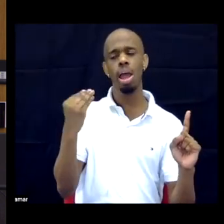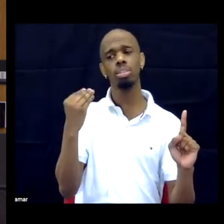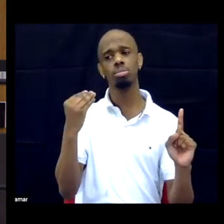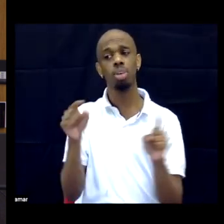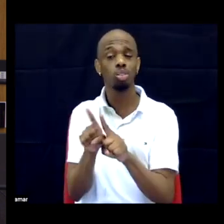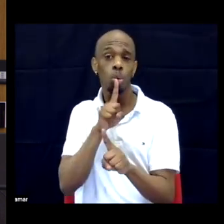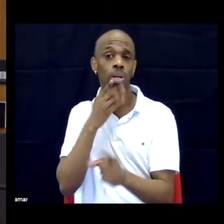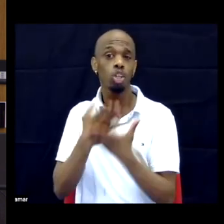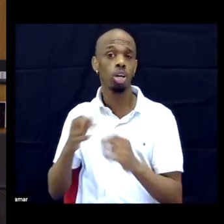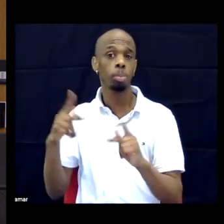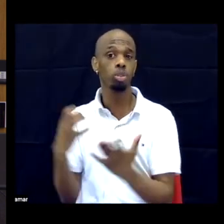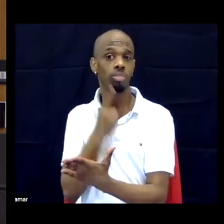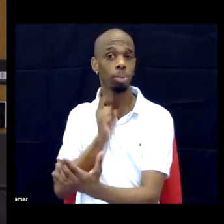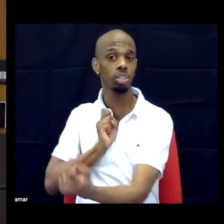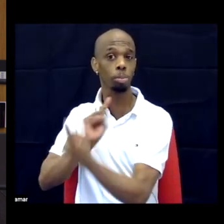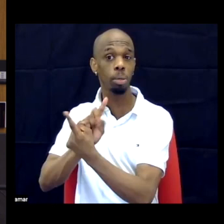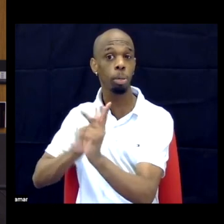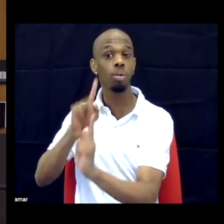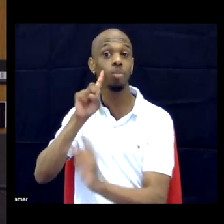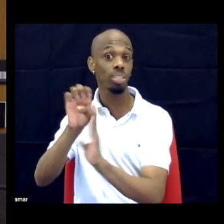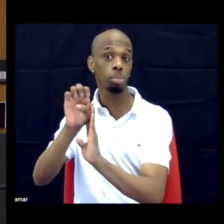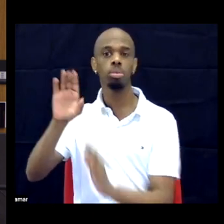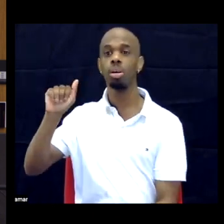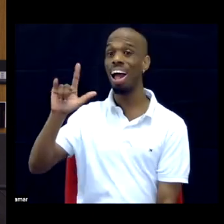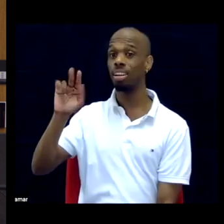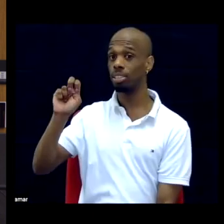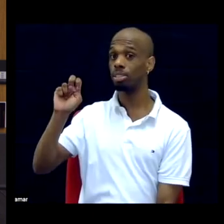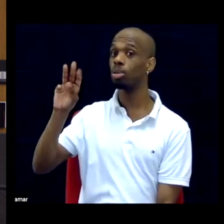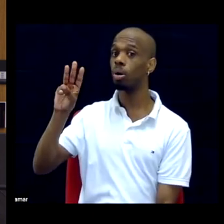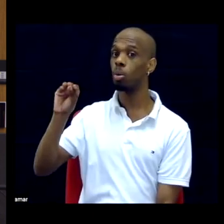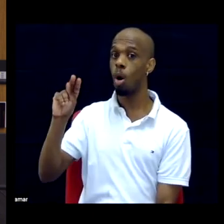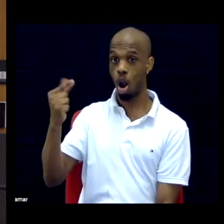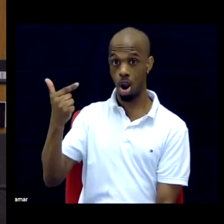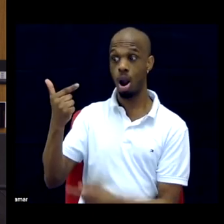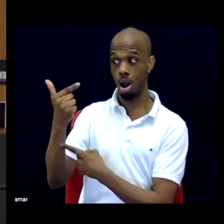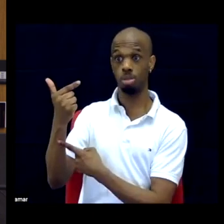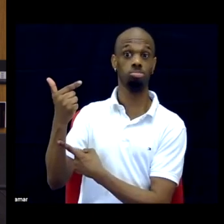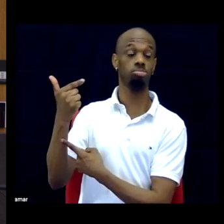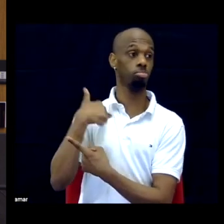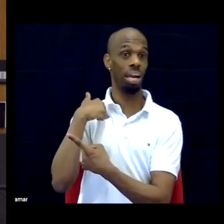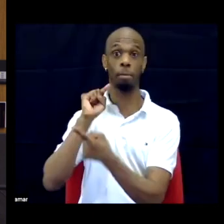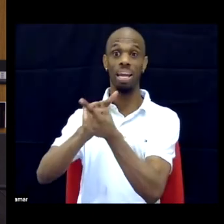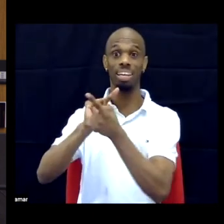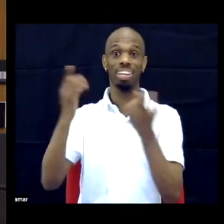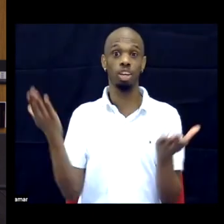You know, Alice Wong I have only known online but I got to meet her coming here, so I got